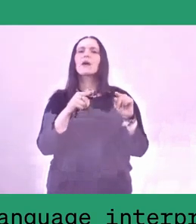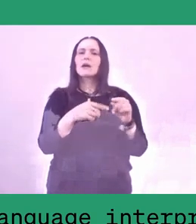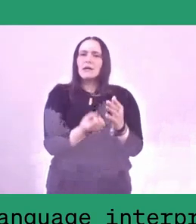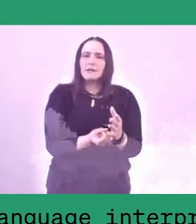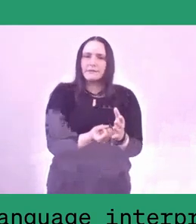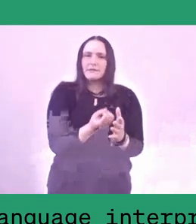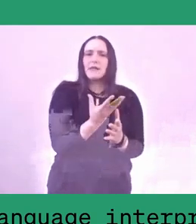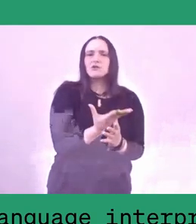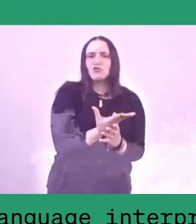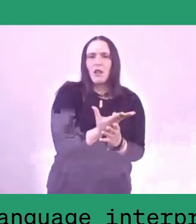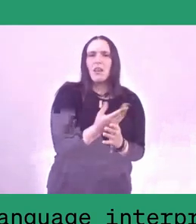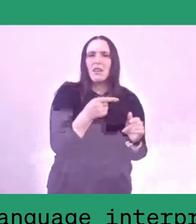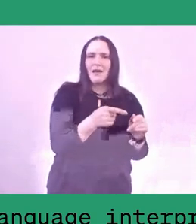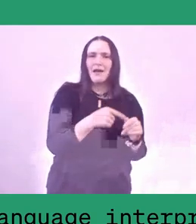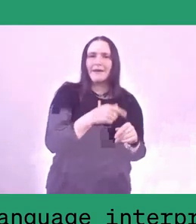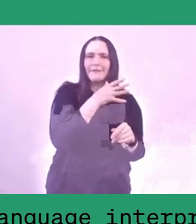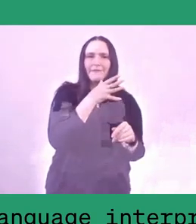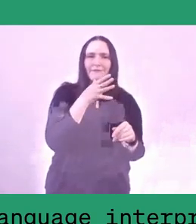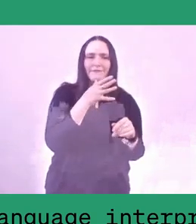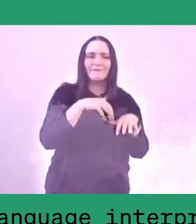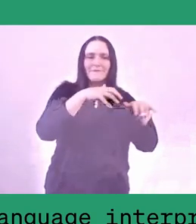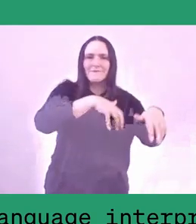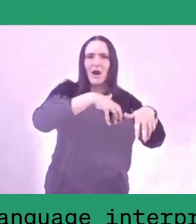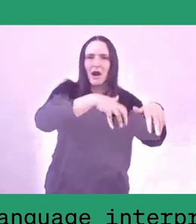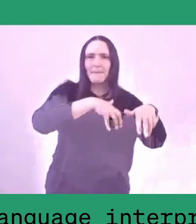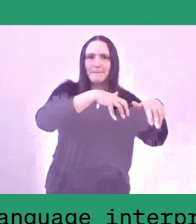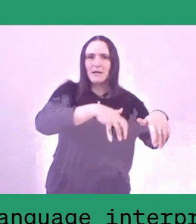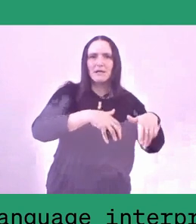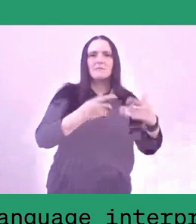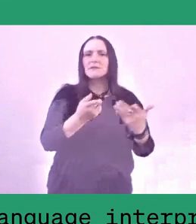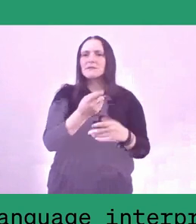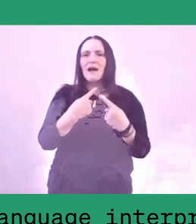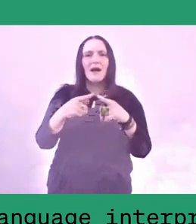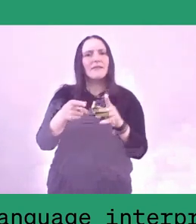is there any inter-local sharing or learning from the overseas activities?"